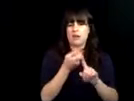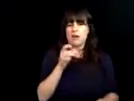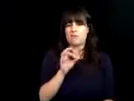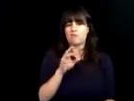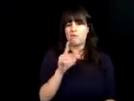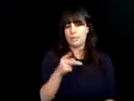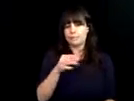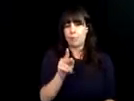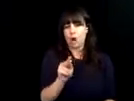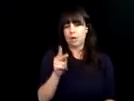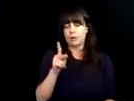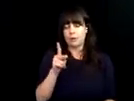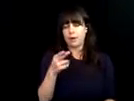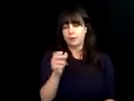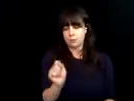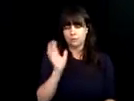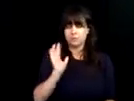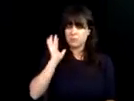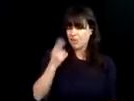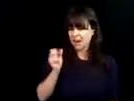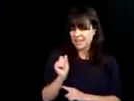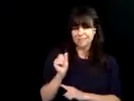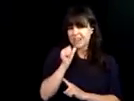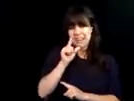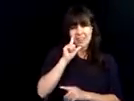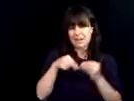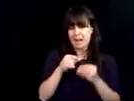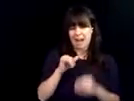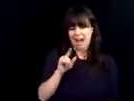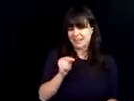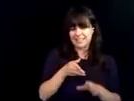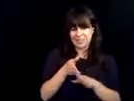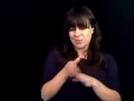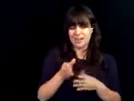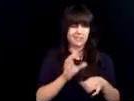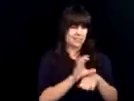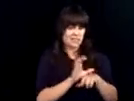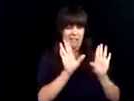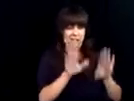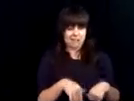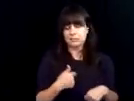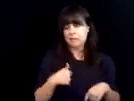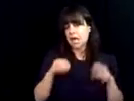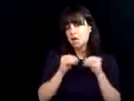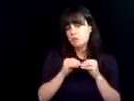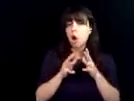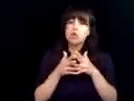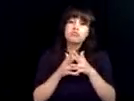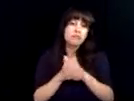working on my computer science degree at Blue Ridge Community College , I graduate from Forest Park high school. When I was in